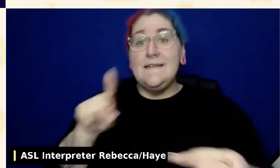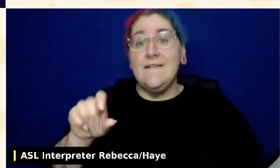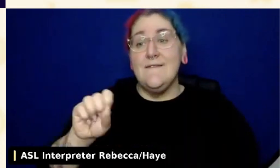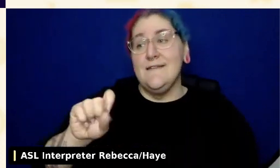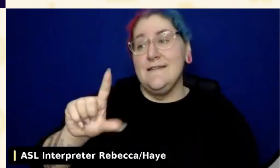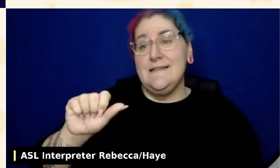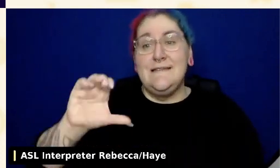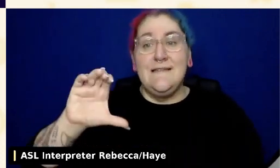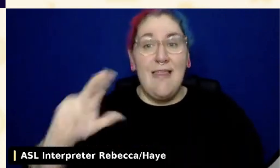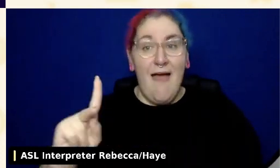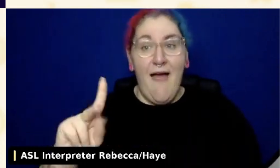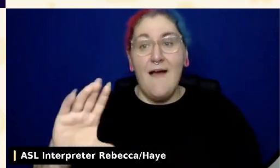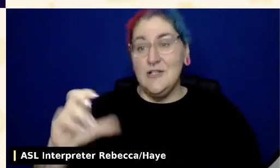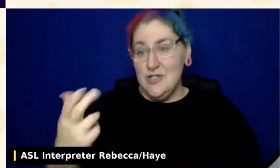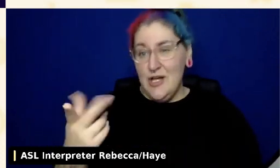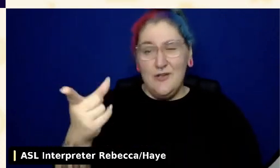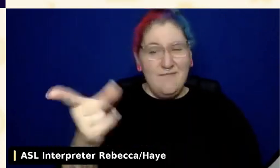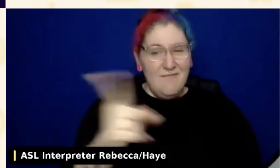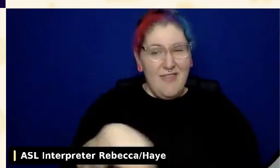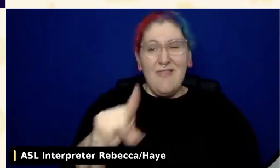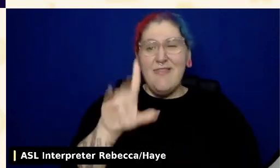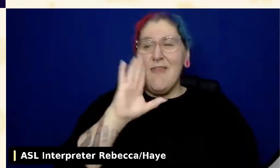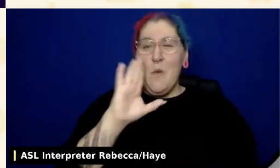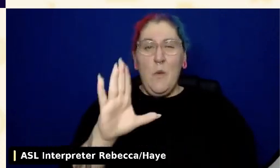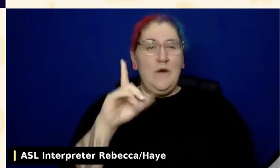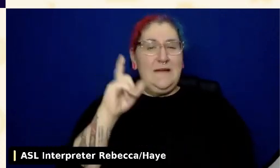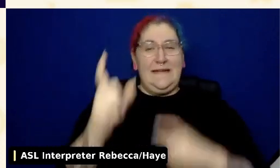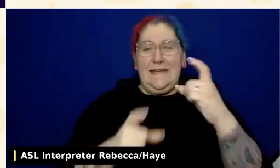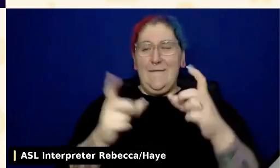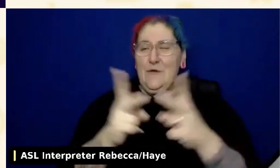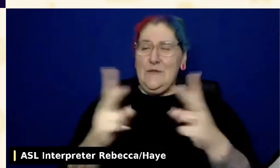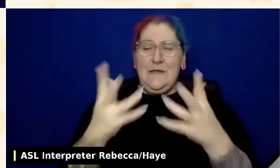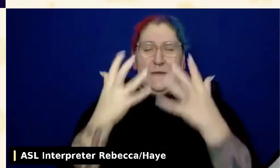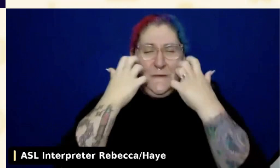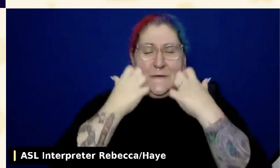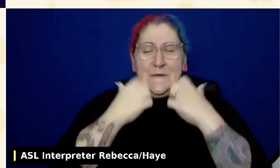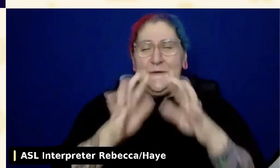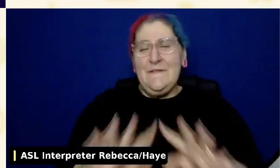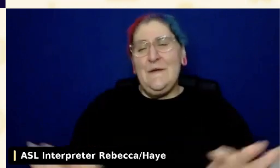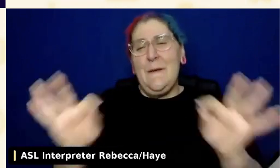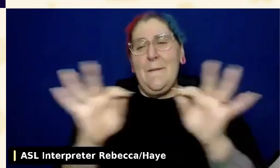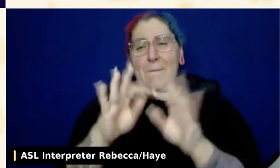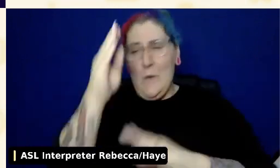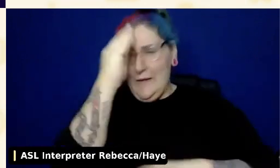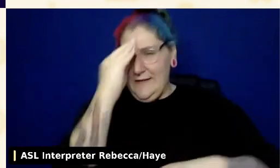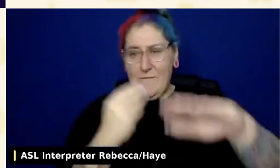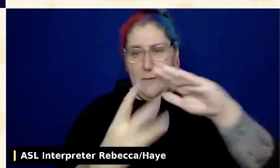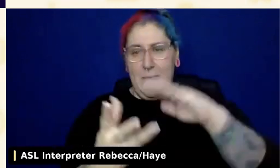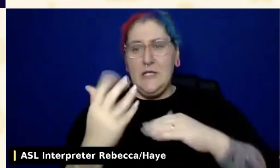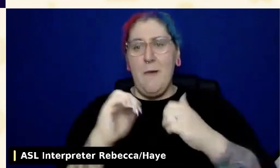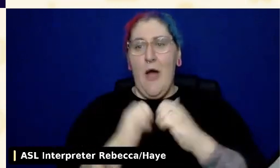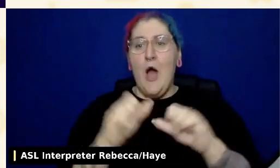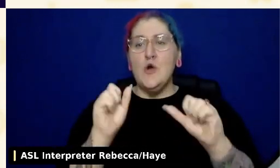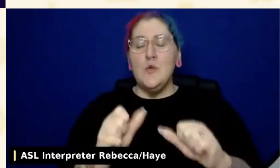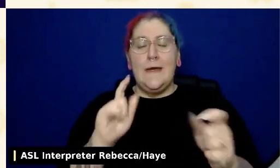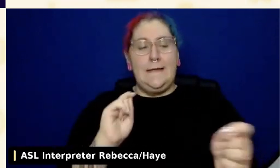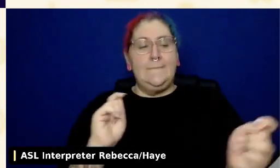and insight as things evolve over time. Once you have that foundation set, and you go to present this initiative